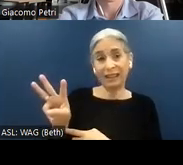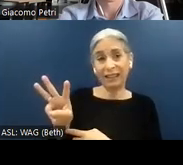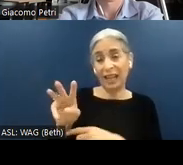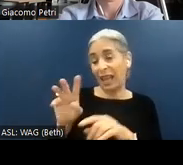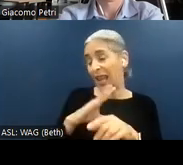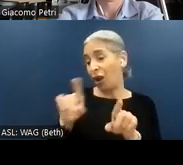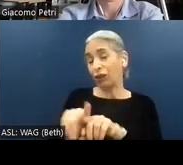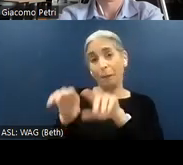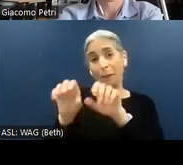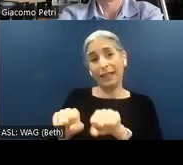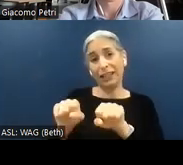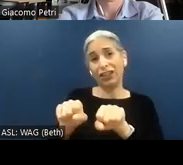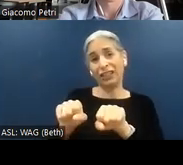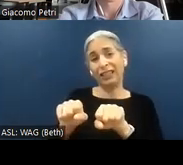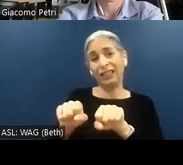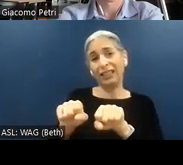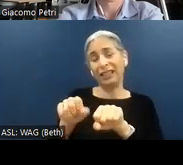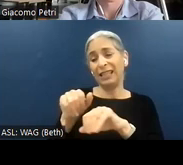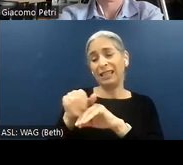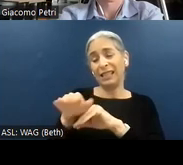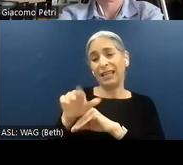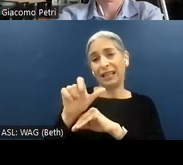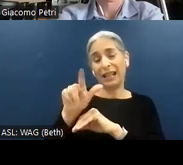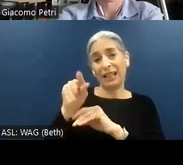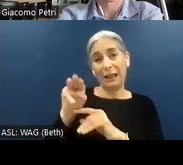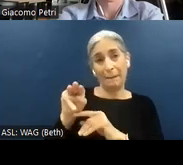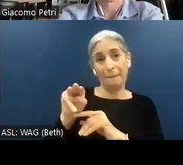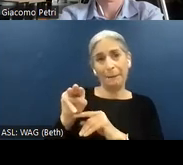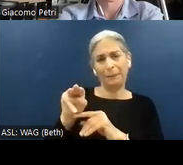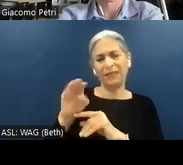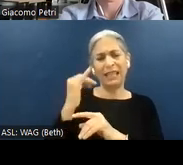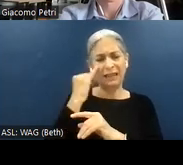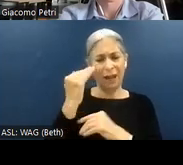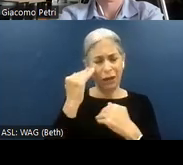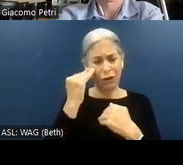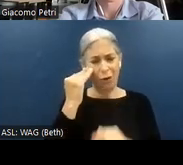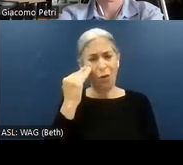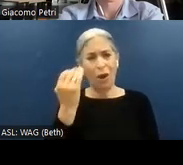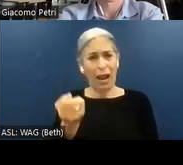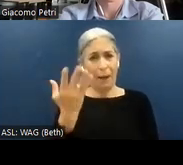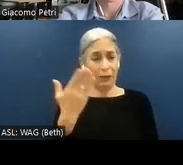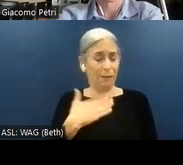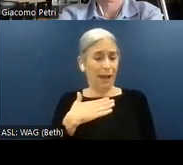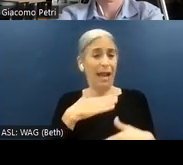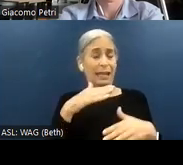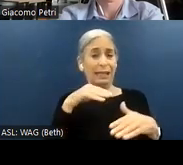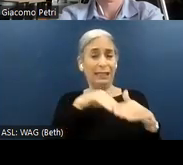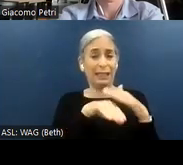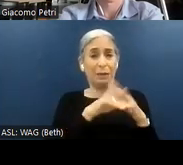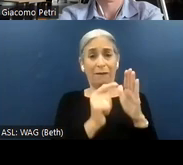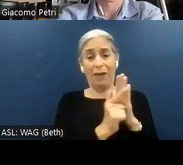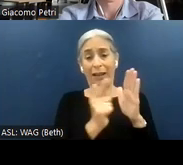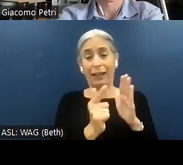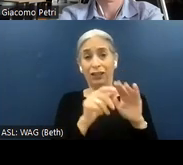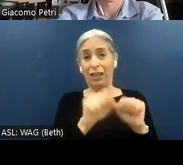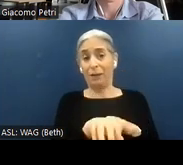send a claim. So if I know how much of my accessibility violations can be only found